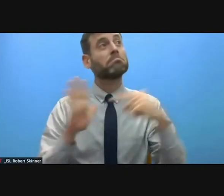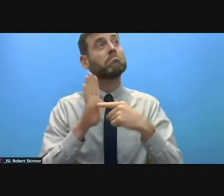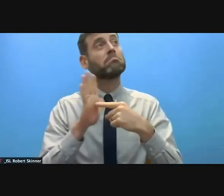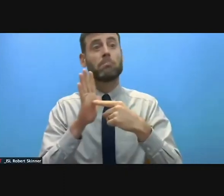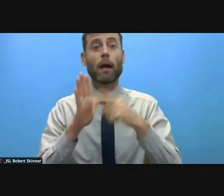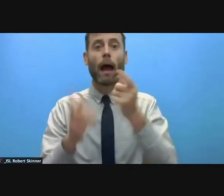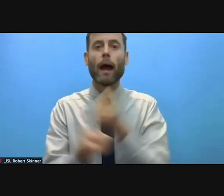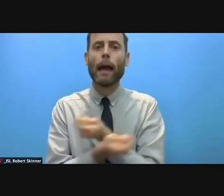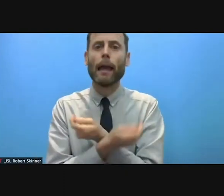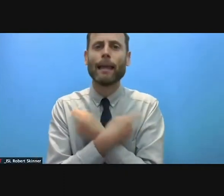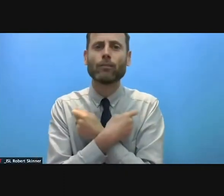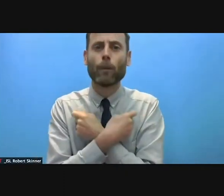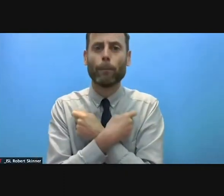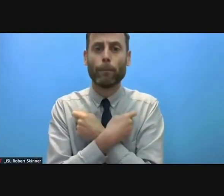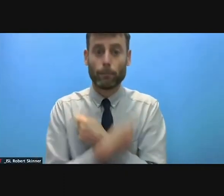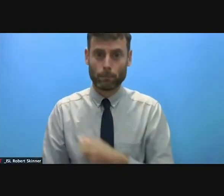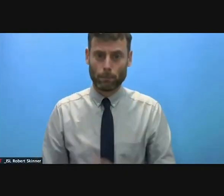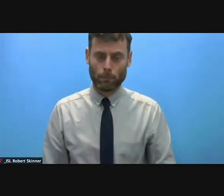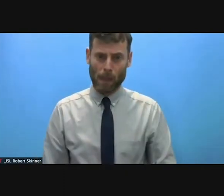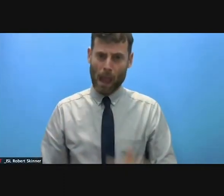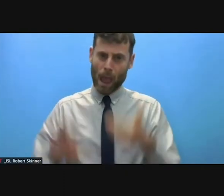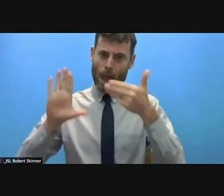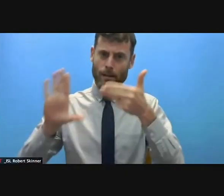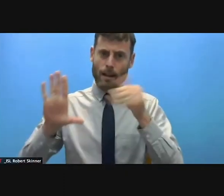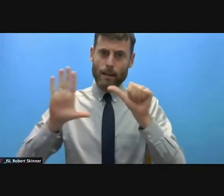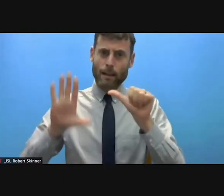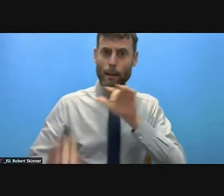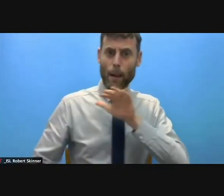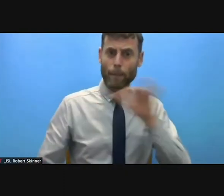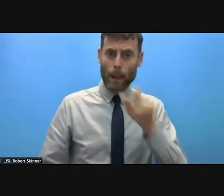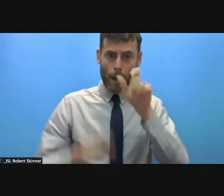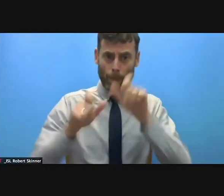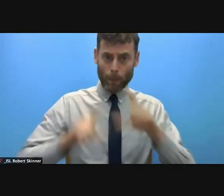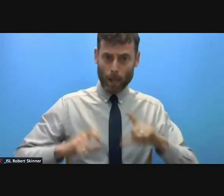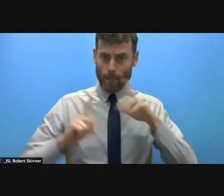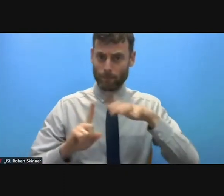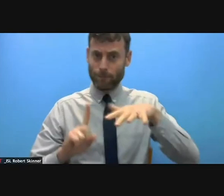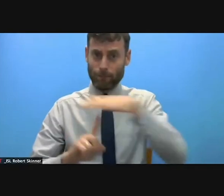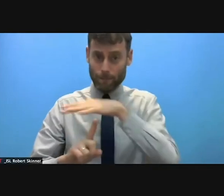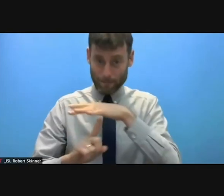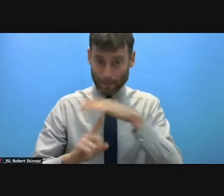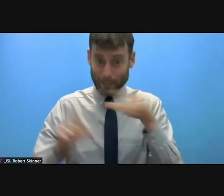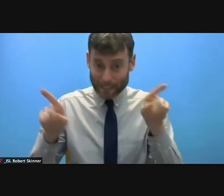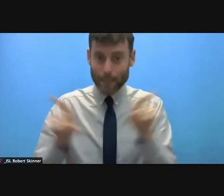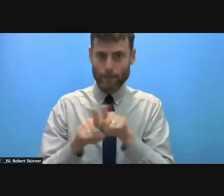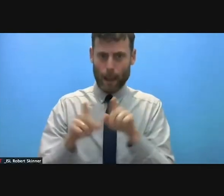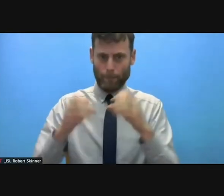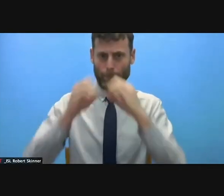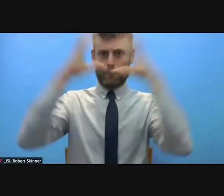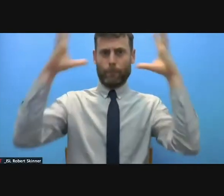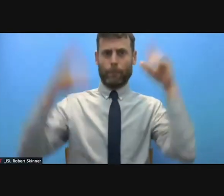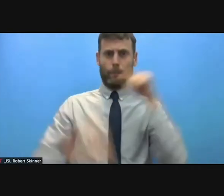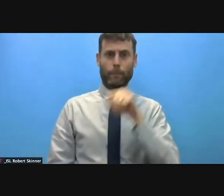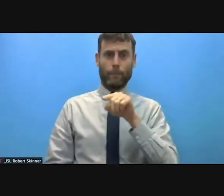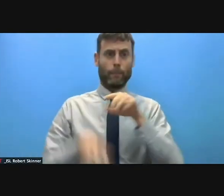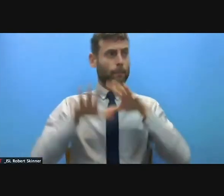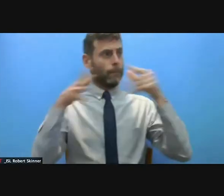violence and also natural disaster. Conflict and natural disasters have led to an alarming number